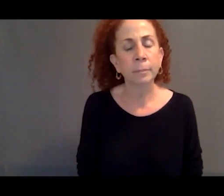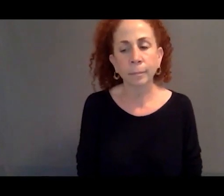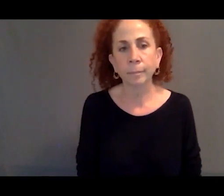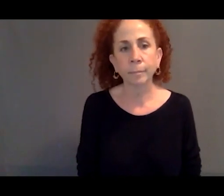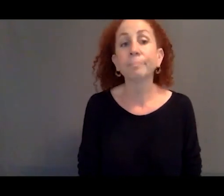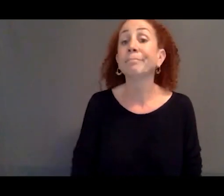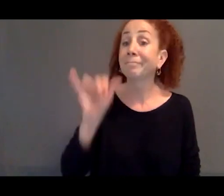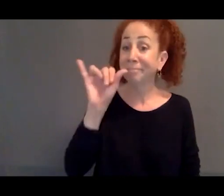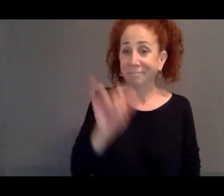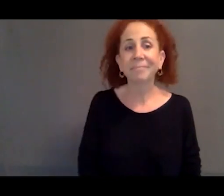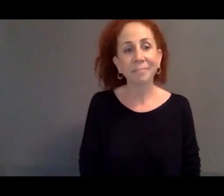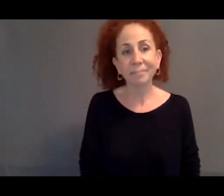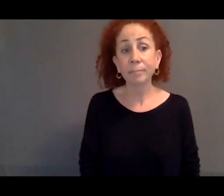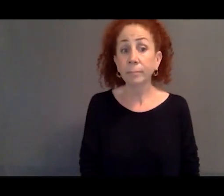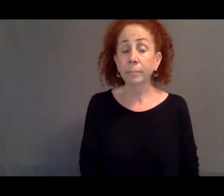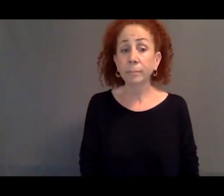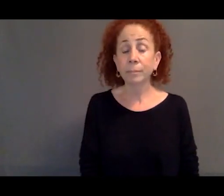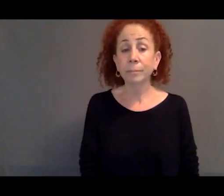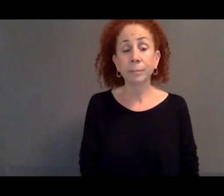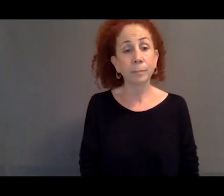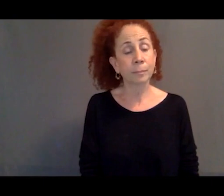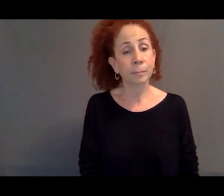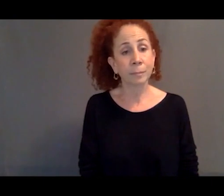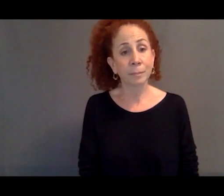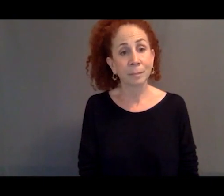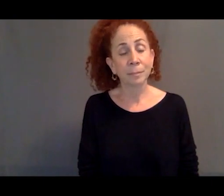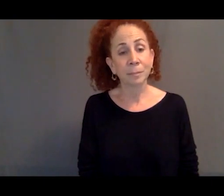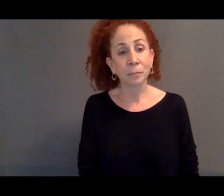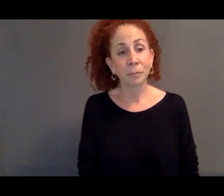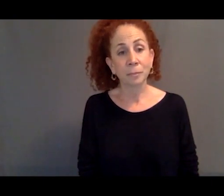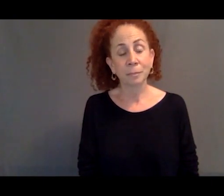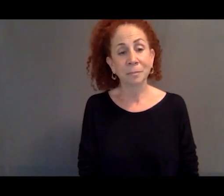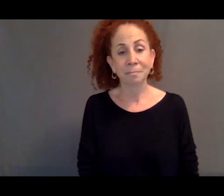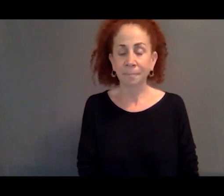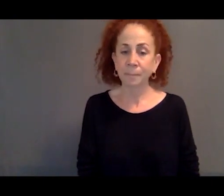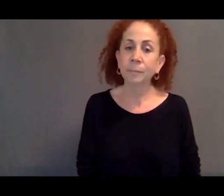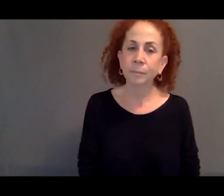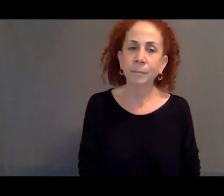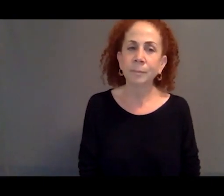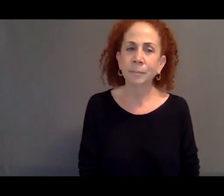I just want to talk a little bit about this key distinction here.